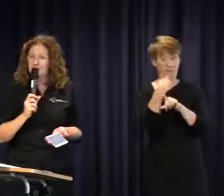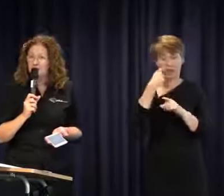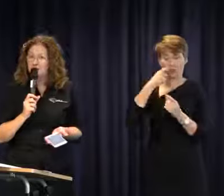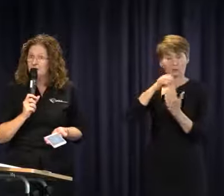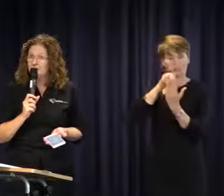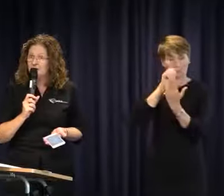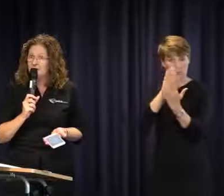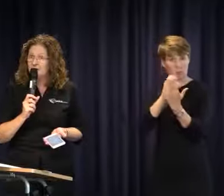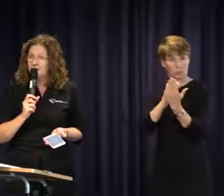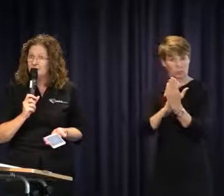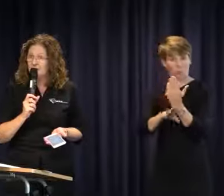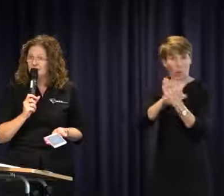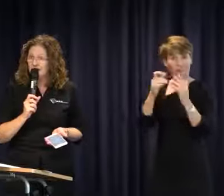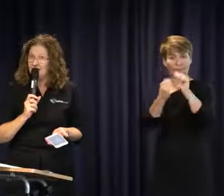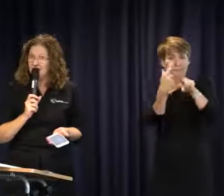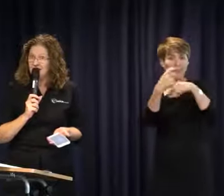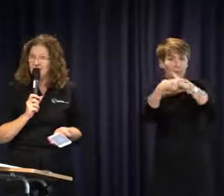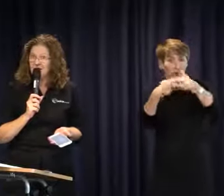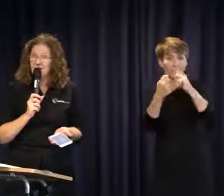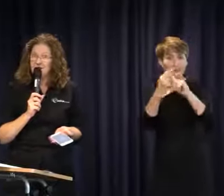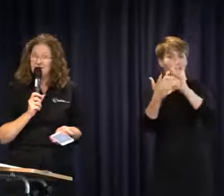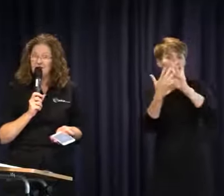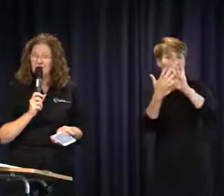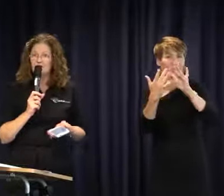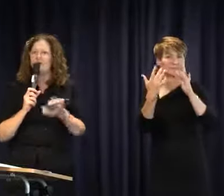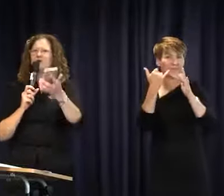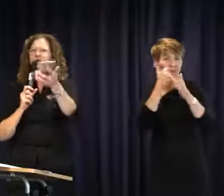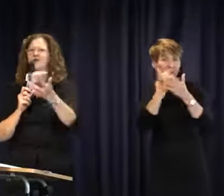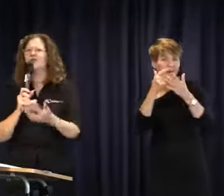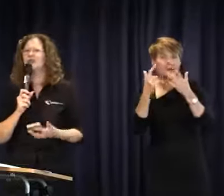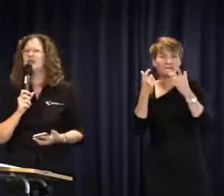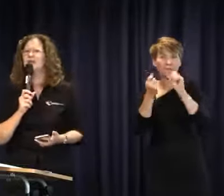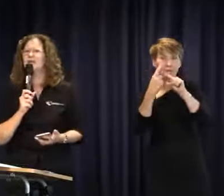that people have sent me with their contact details and pass them on to sorry, what's